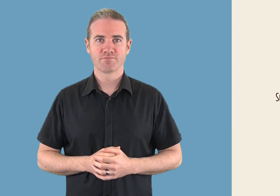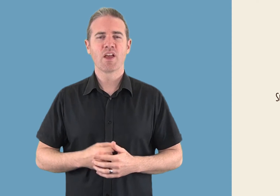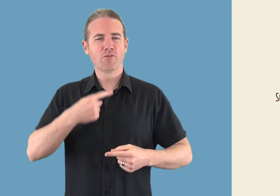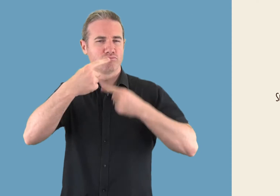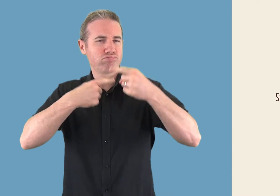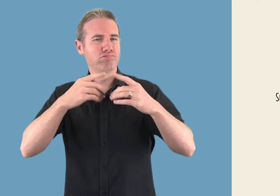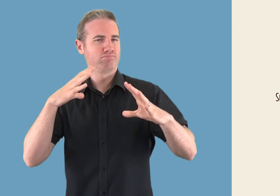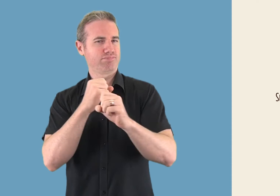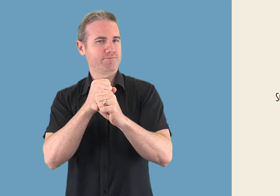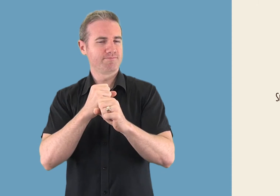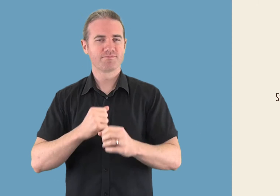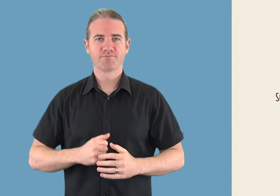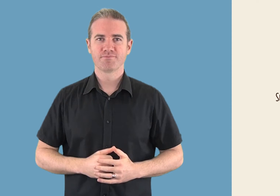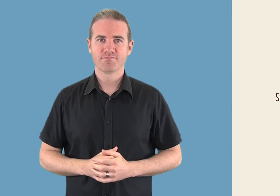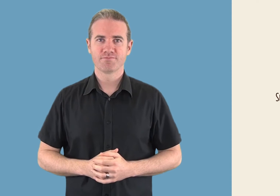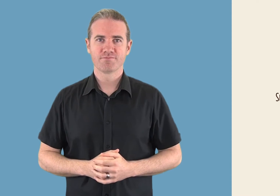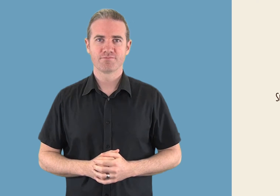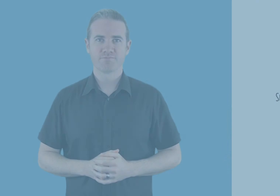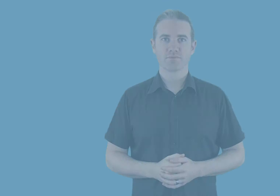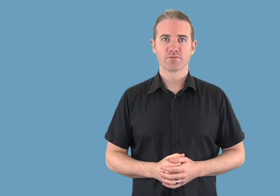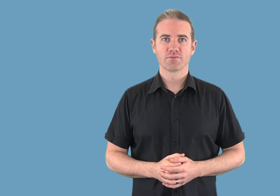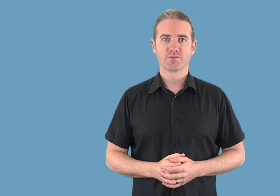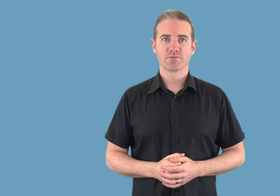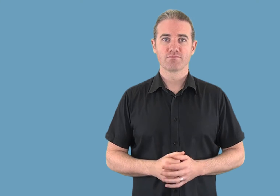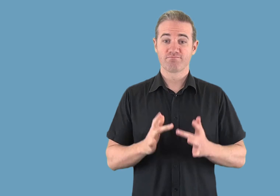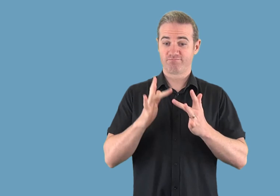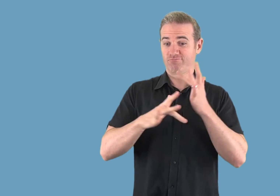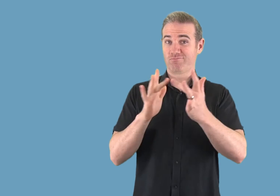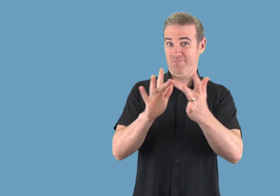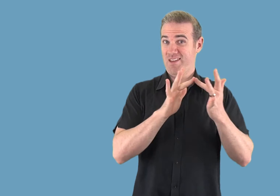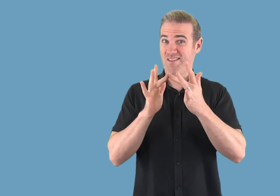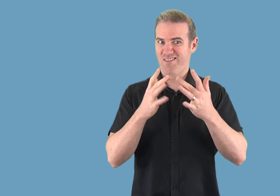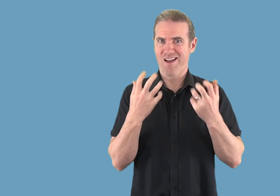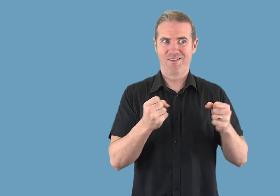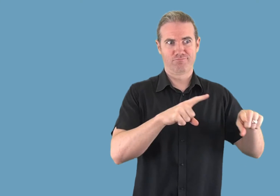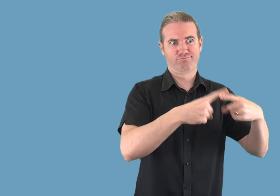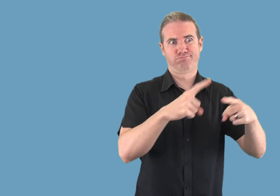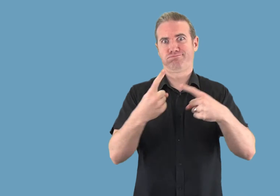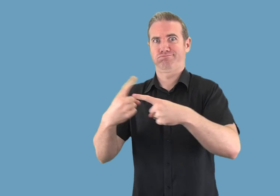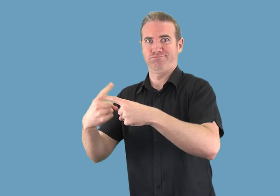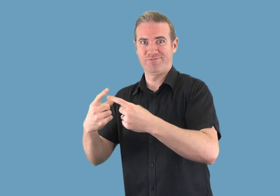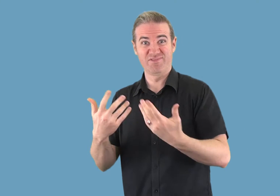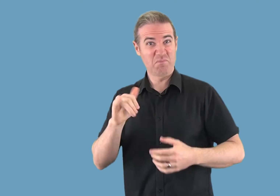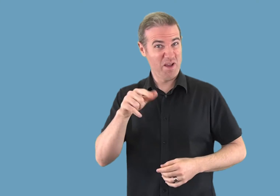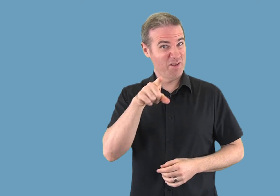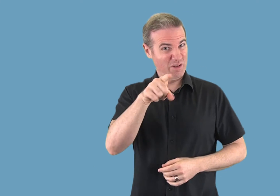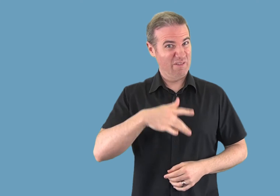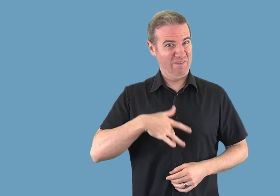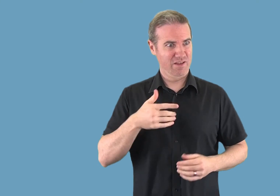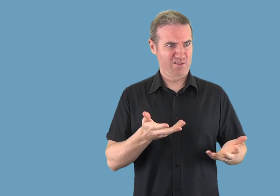Summary With so many social media platform out there it can be